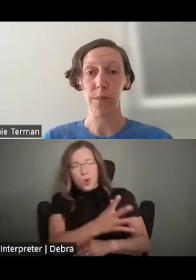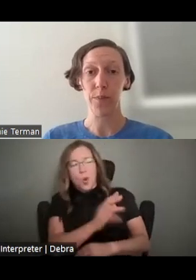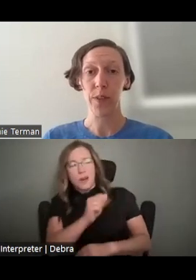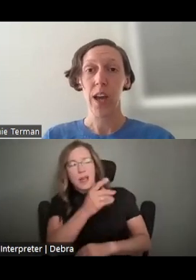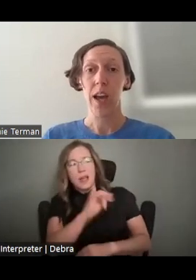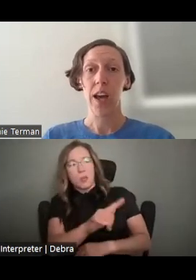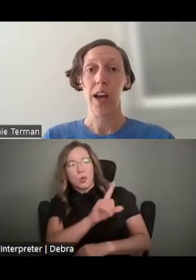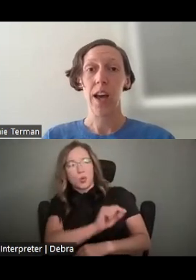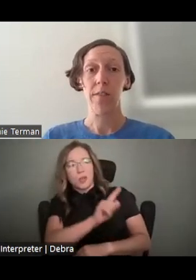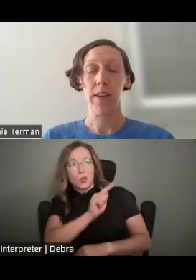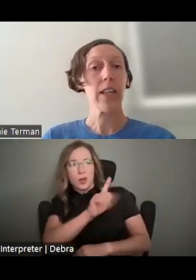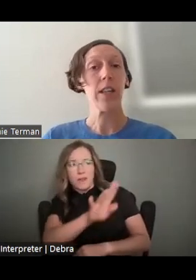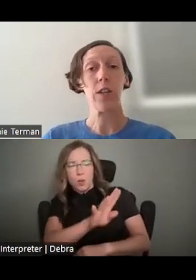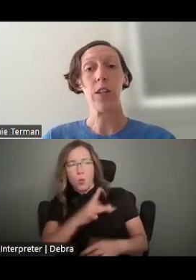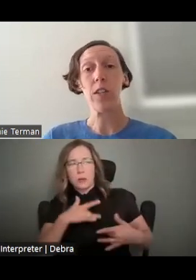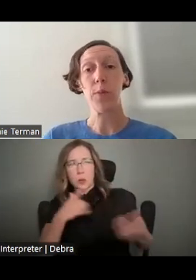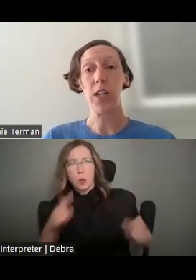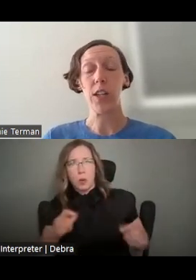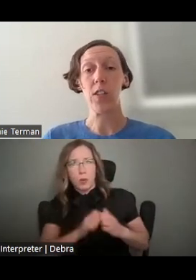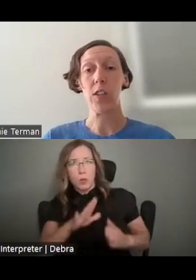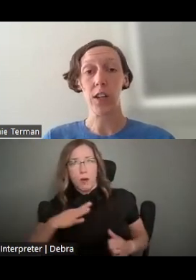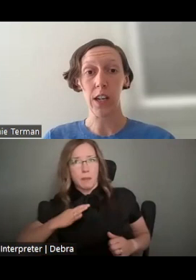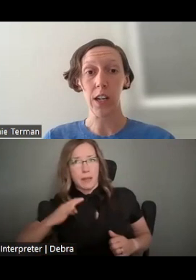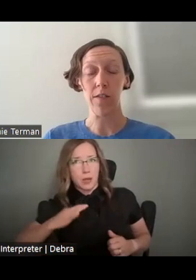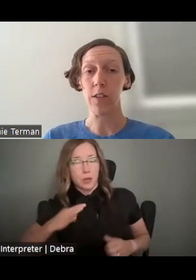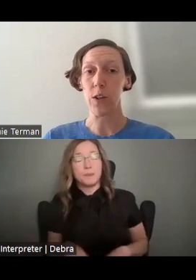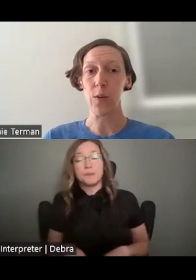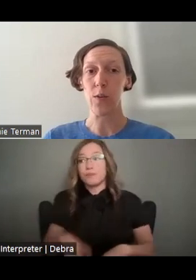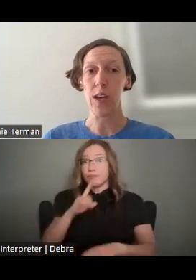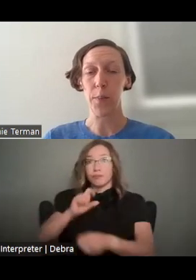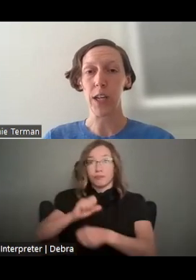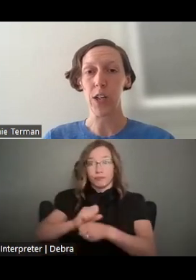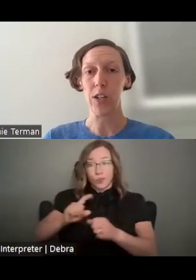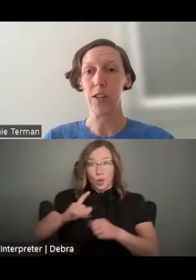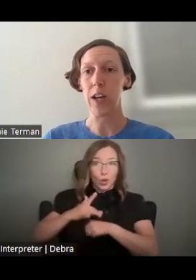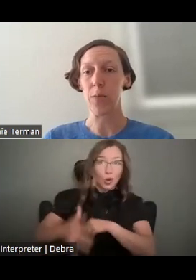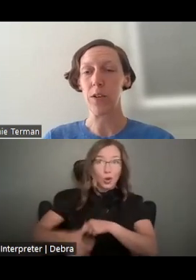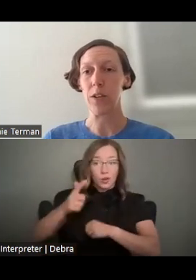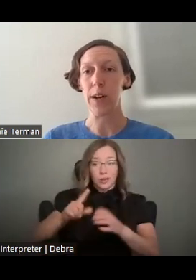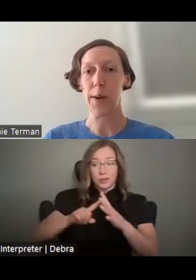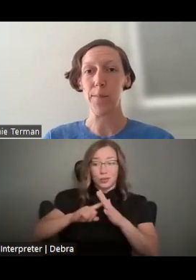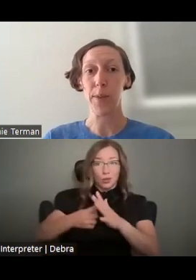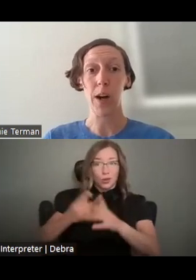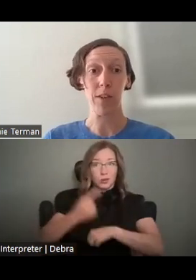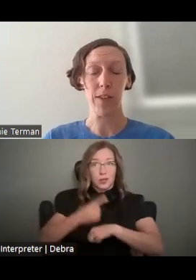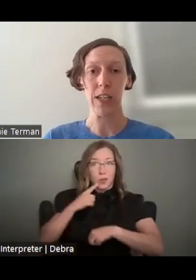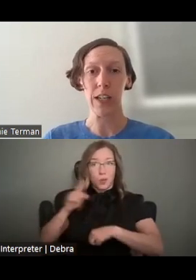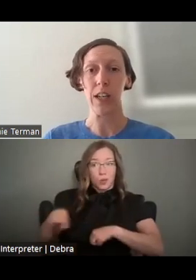AND, FINALLY, THE EARLIEST PROJECT START DATE FOR THOSE APPLICATIONS THAT WERE OFFERED FUNDING